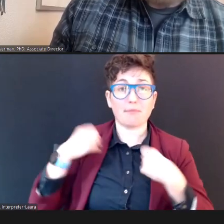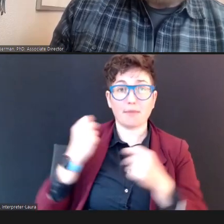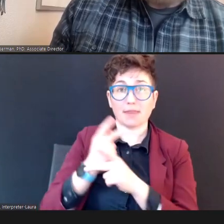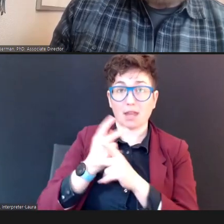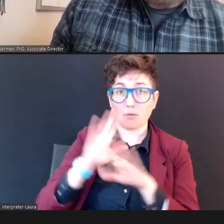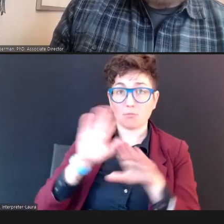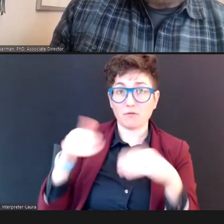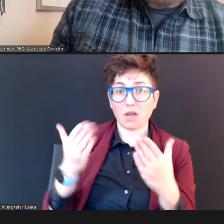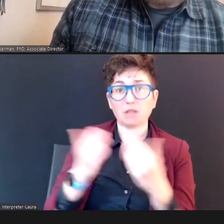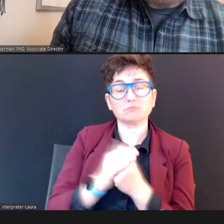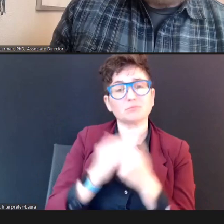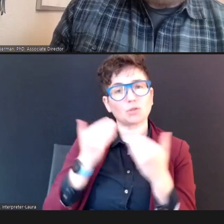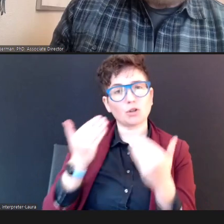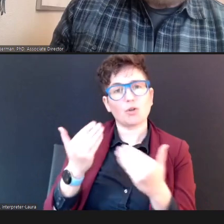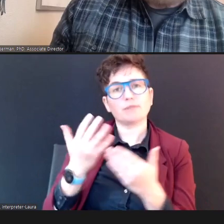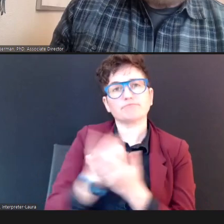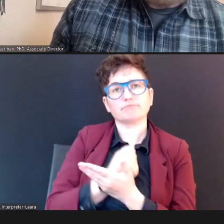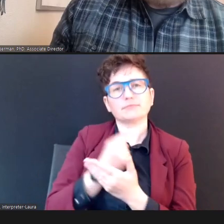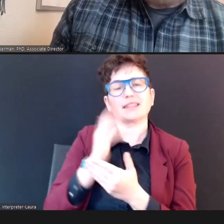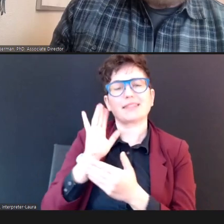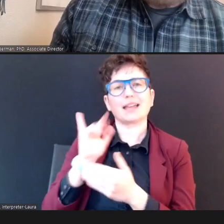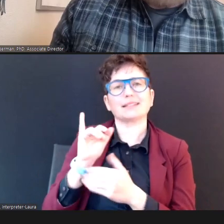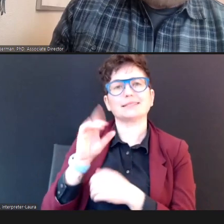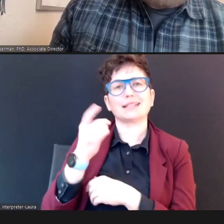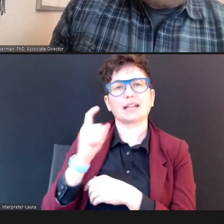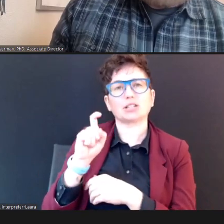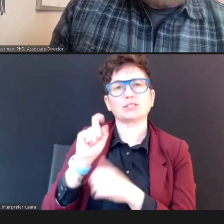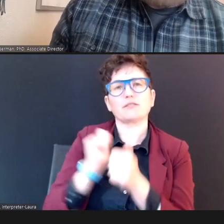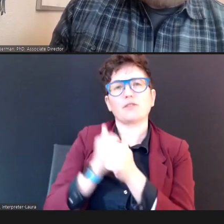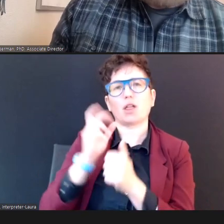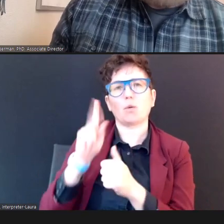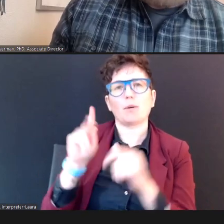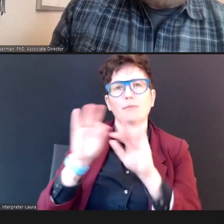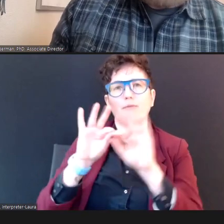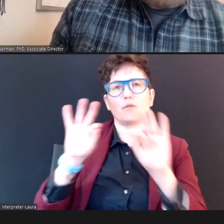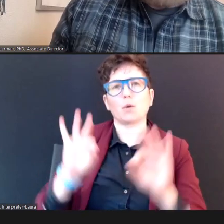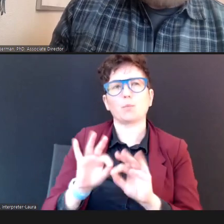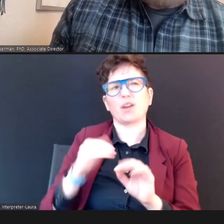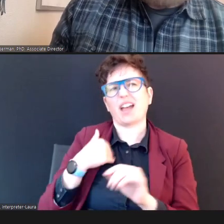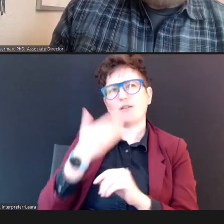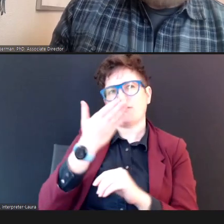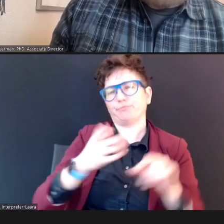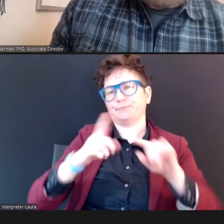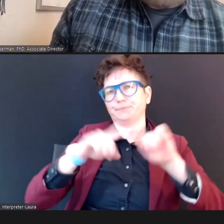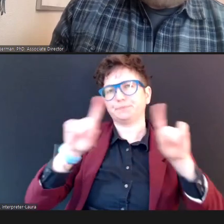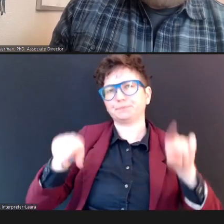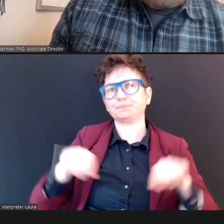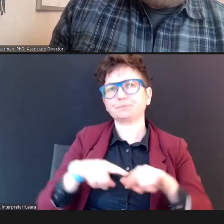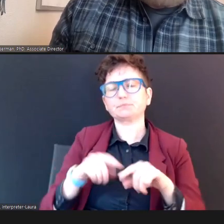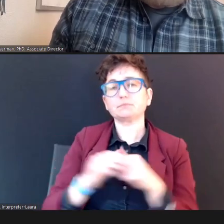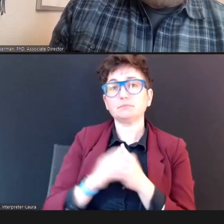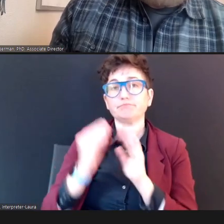form that you see here, and this is where you'll document the remaining steps, in this child's screening and diagnostic process, starting